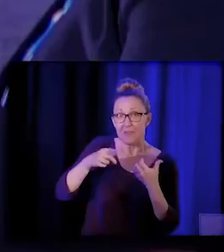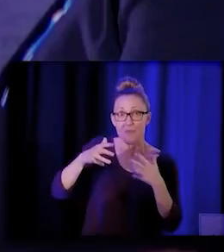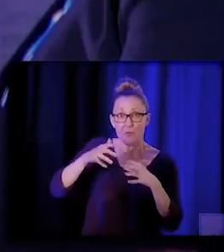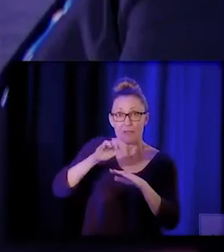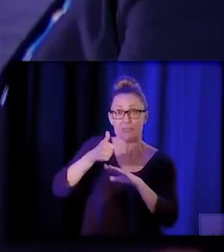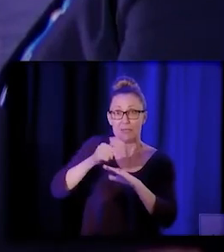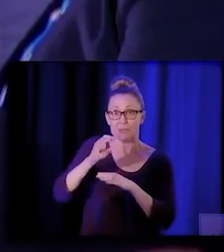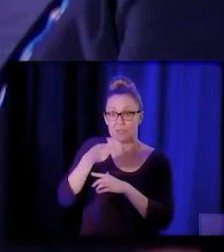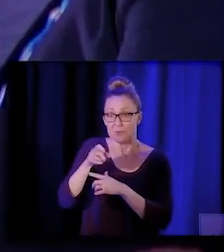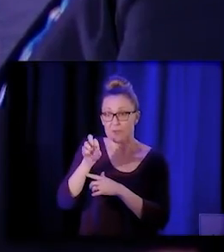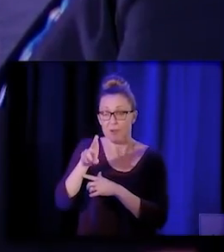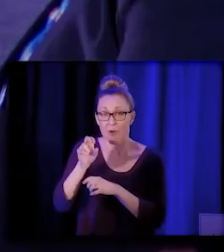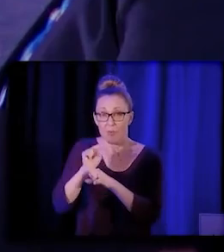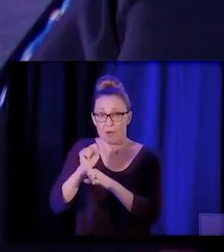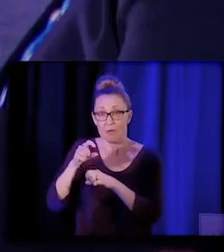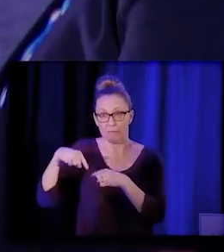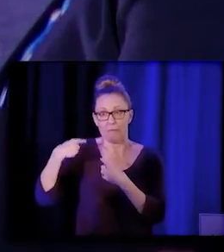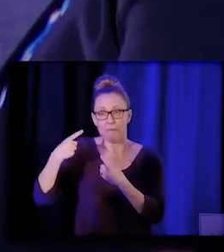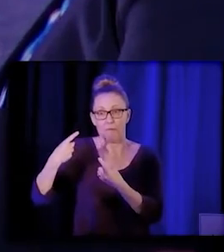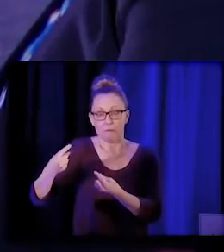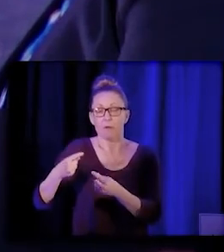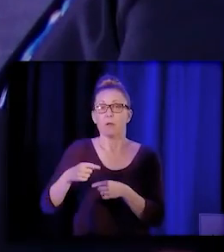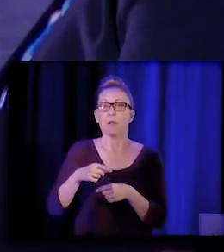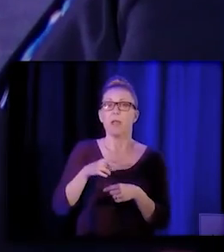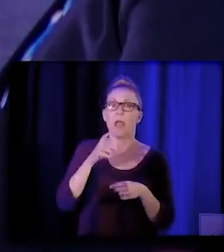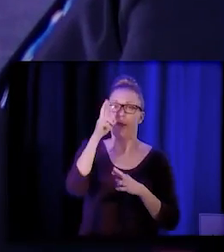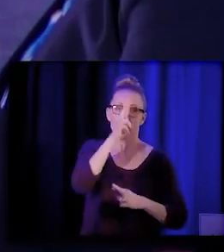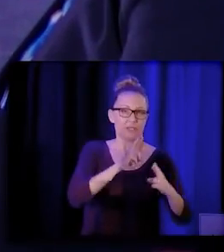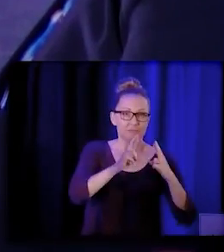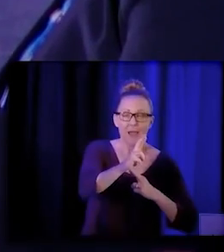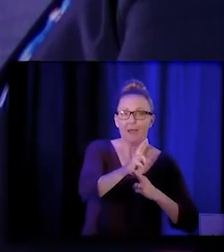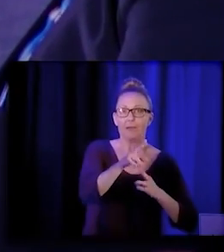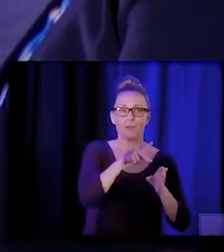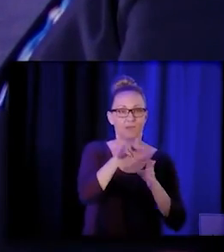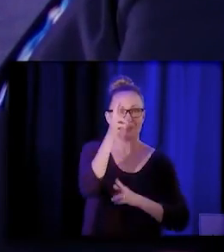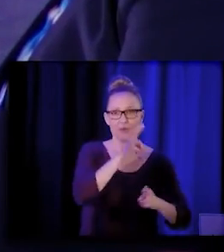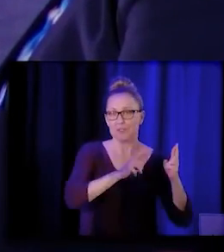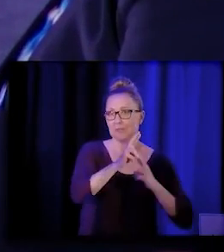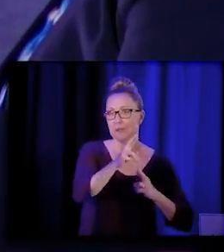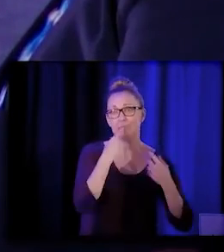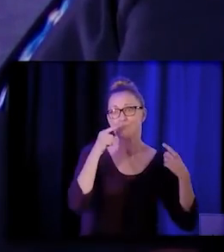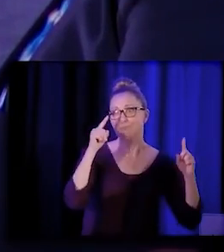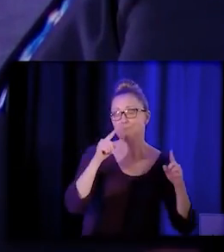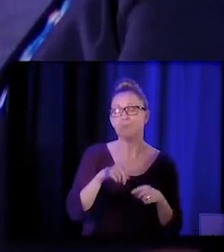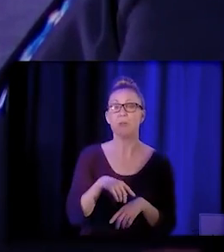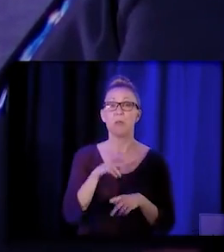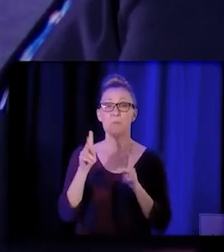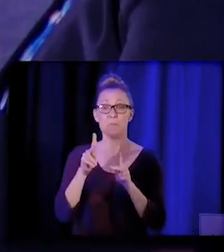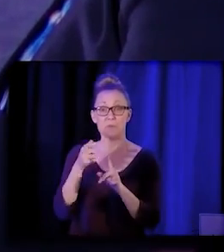Professional respect, it works. Healers need healing too.